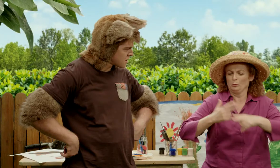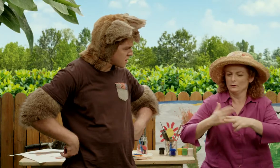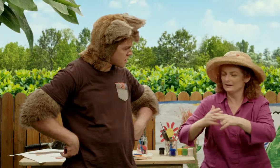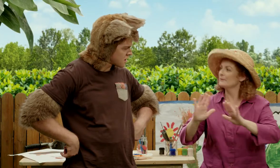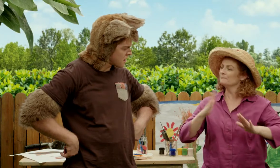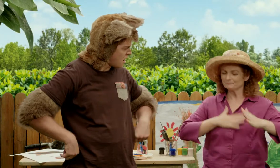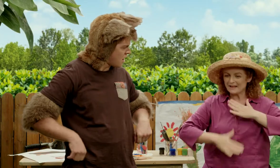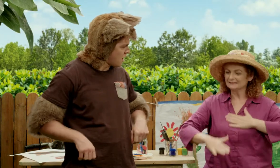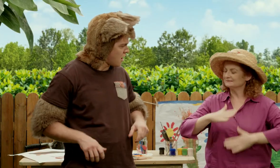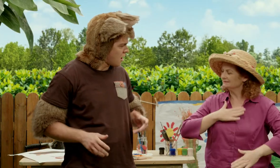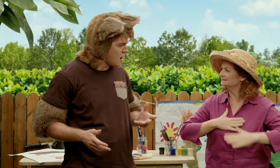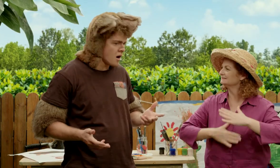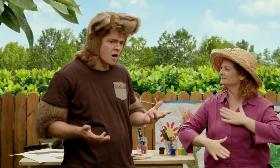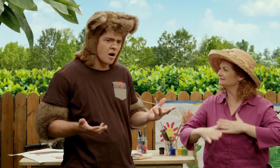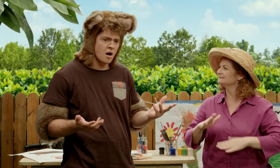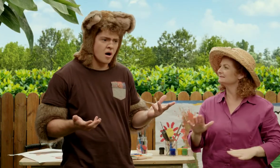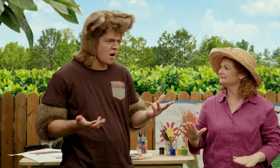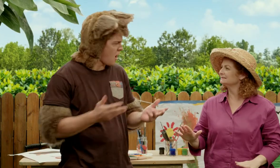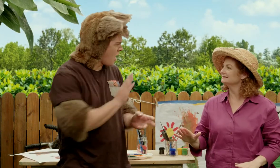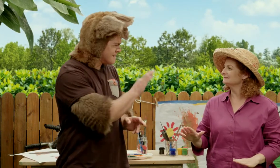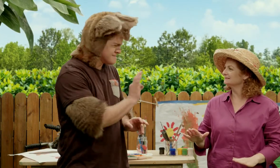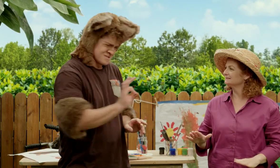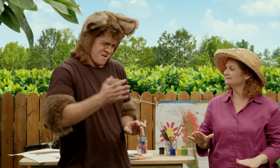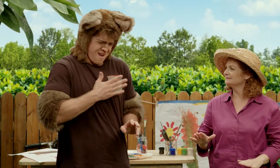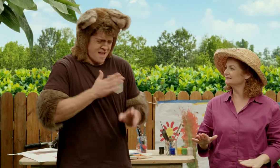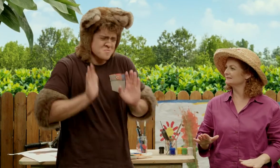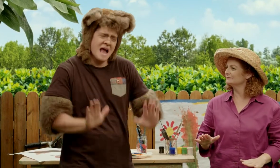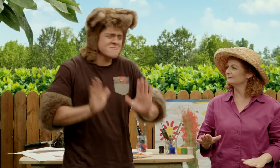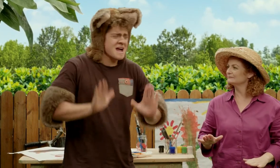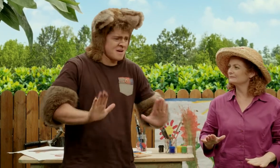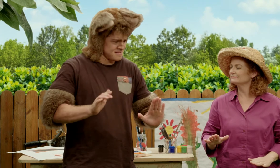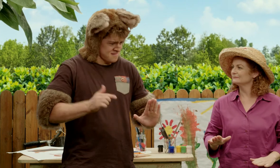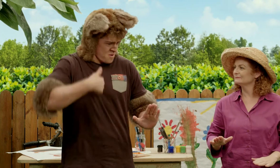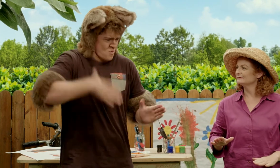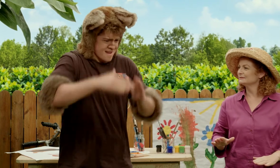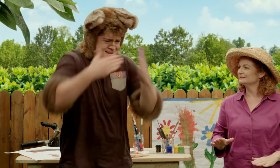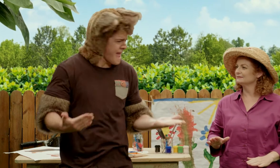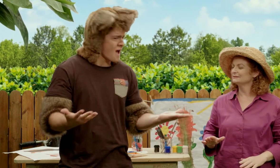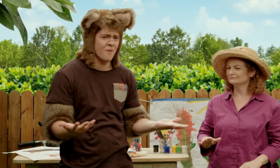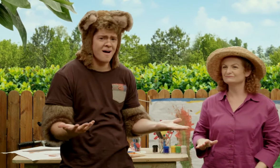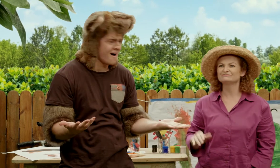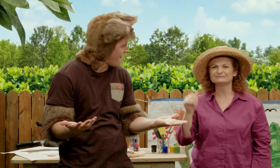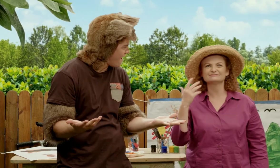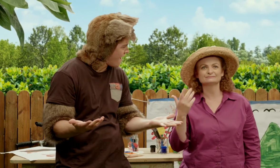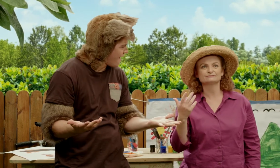You can't be in such a hurry, you must be patient. But I don't like waiting, I like to do things now.